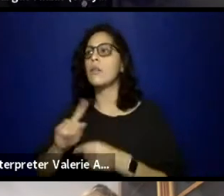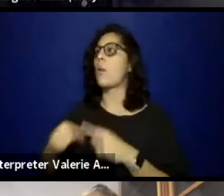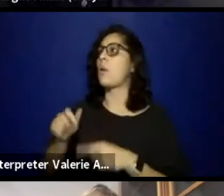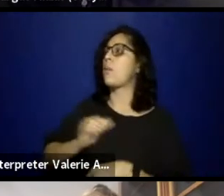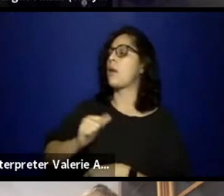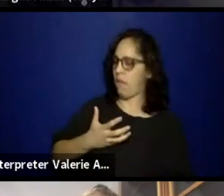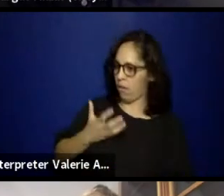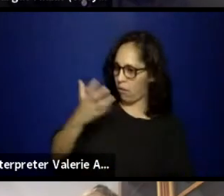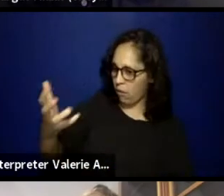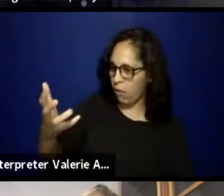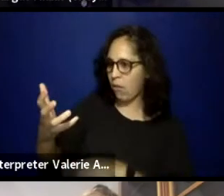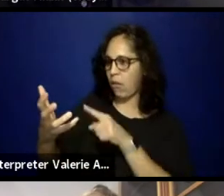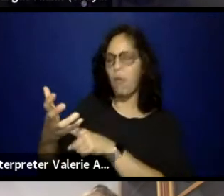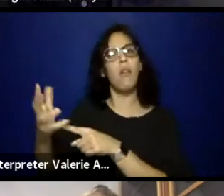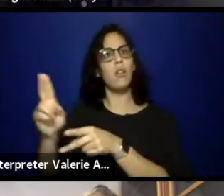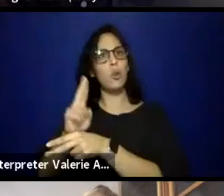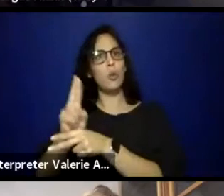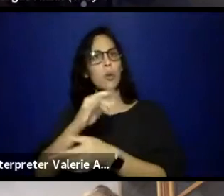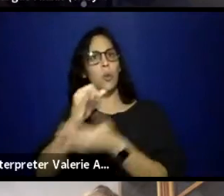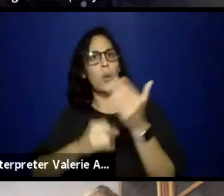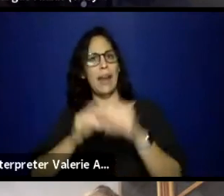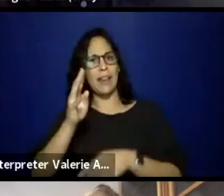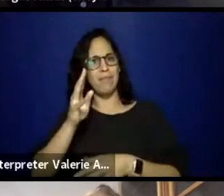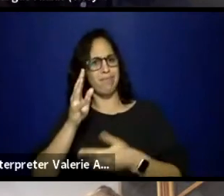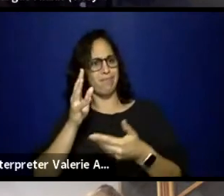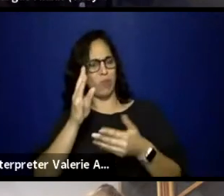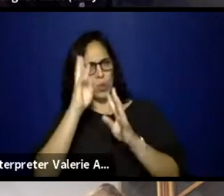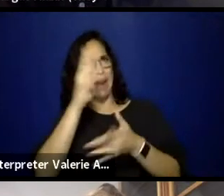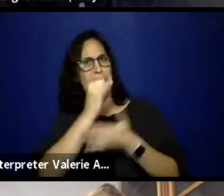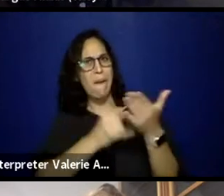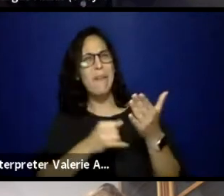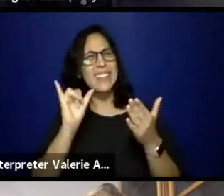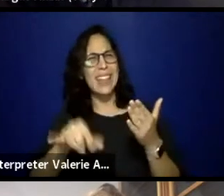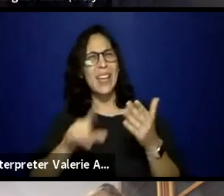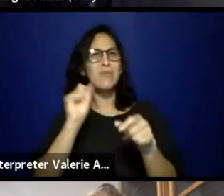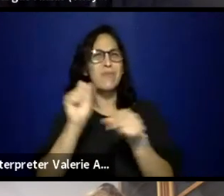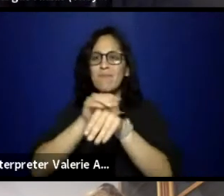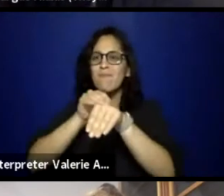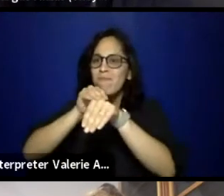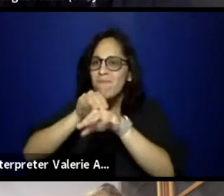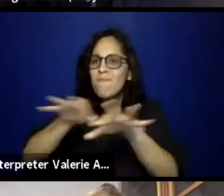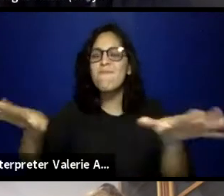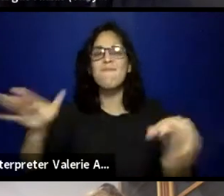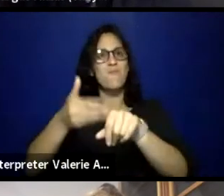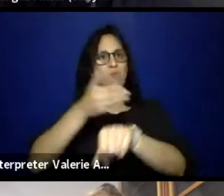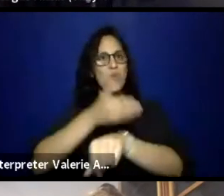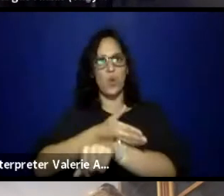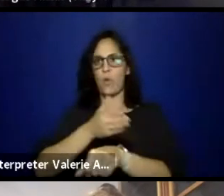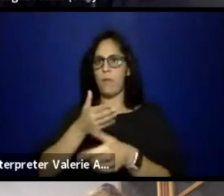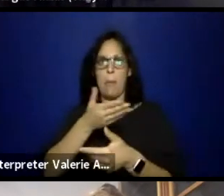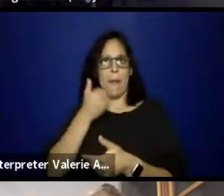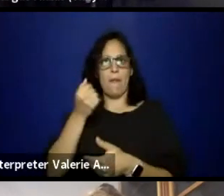all of that feeds into the betterment of the collaborative. Yeah.